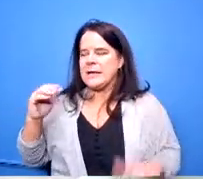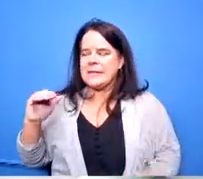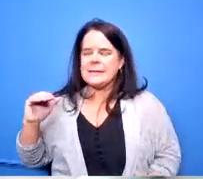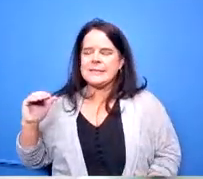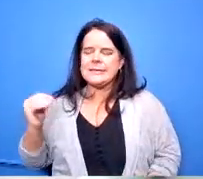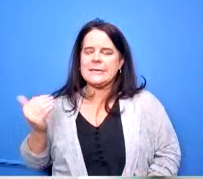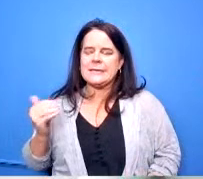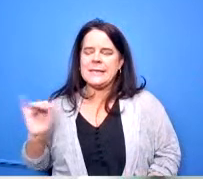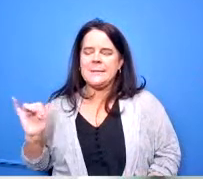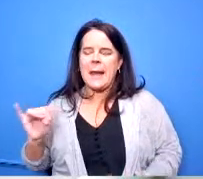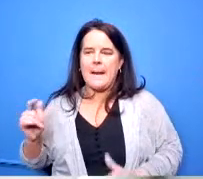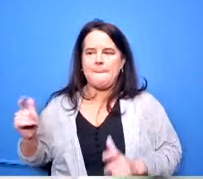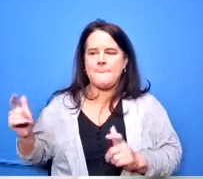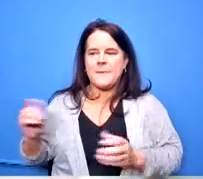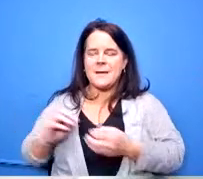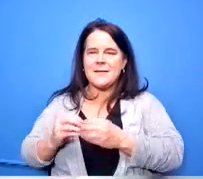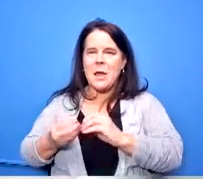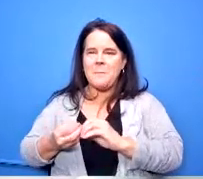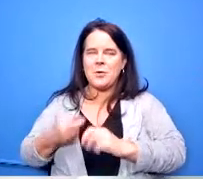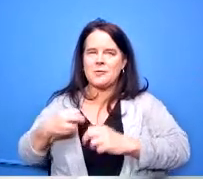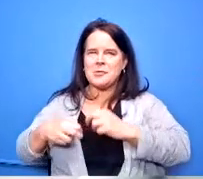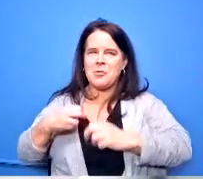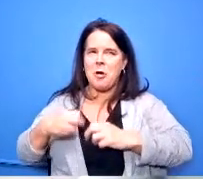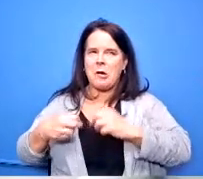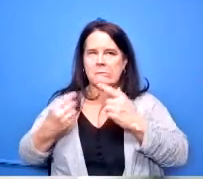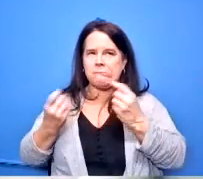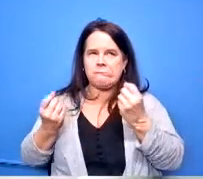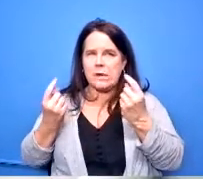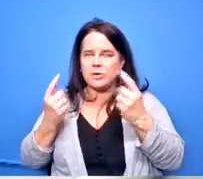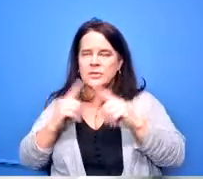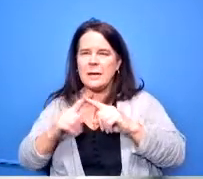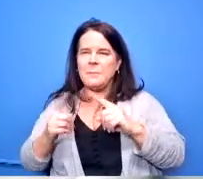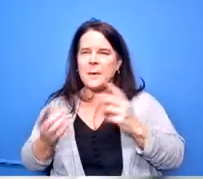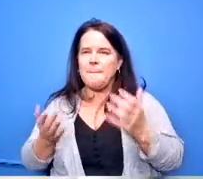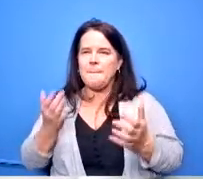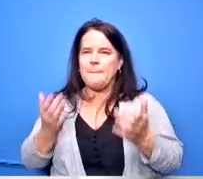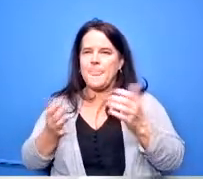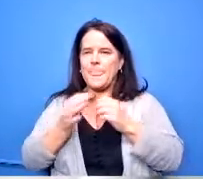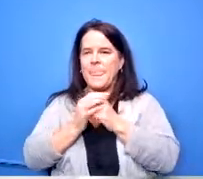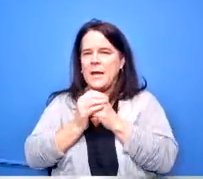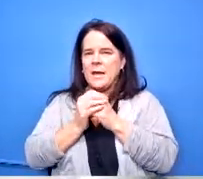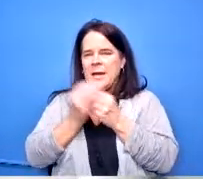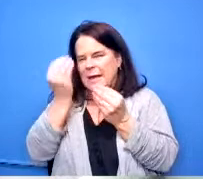and it's hard to digest so i'm looking for maybe uh um you know some information that helps us